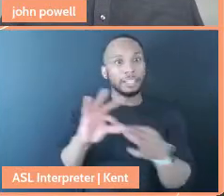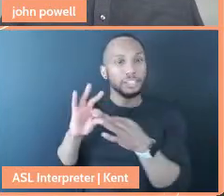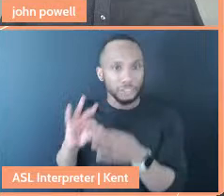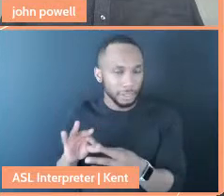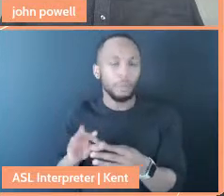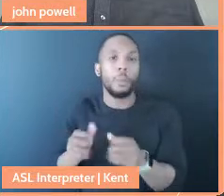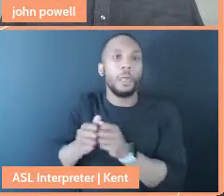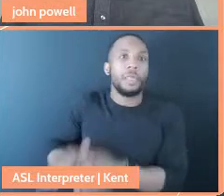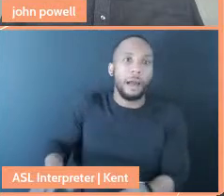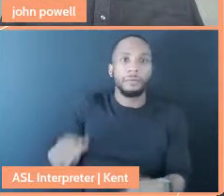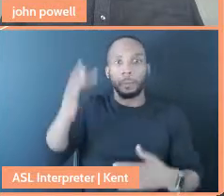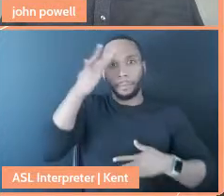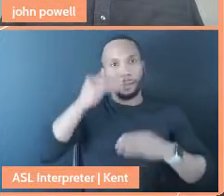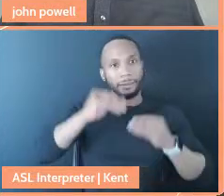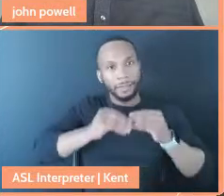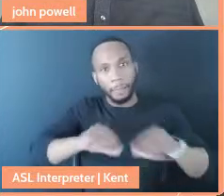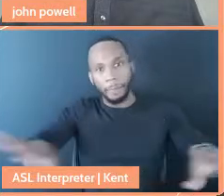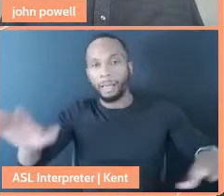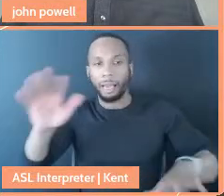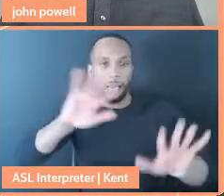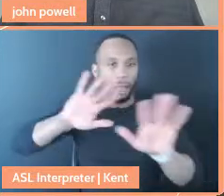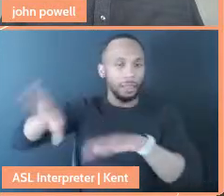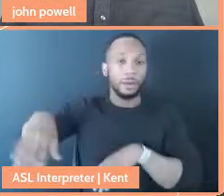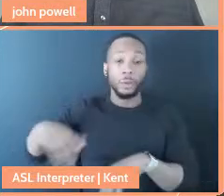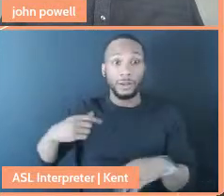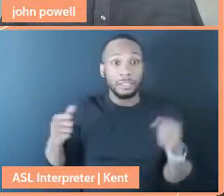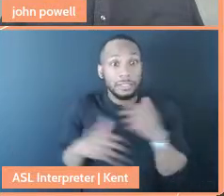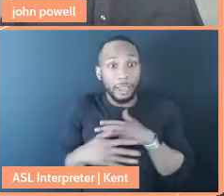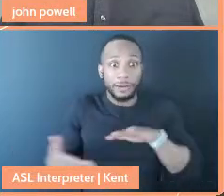we're all scared about dying and our relatives dying and our friends dying.